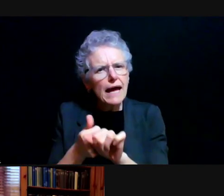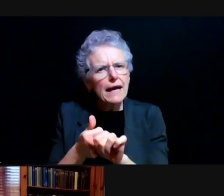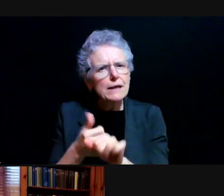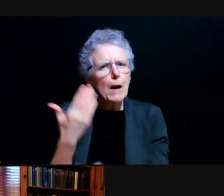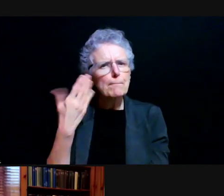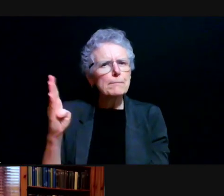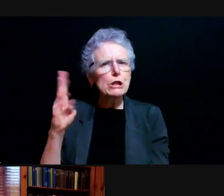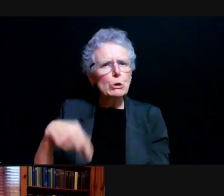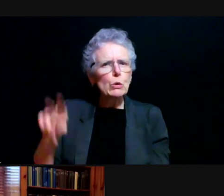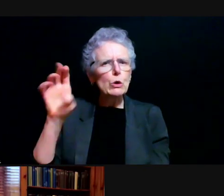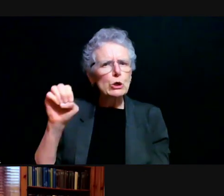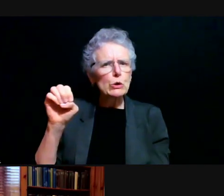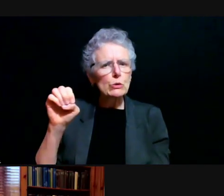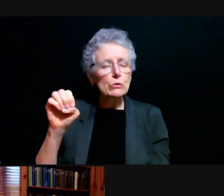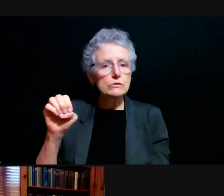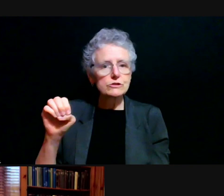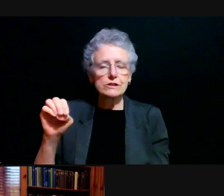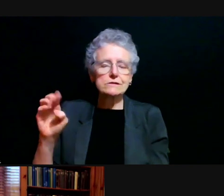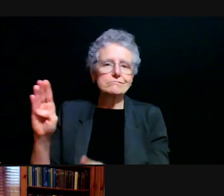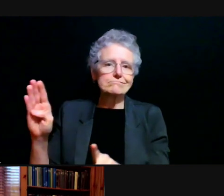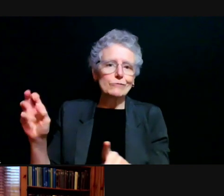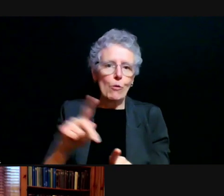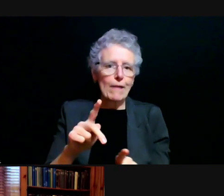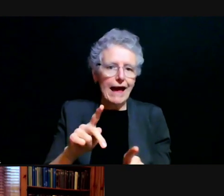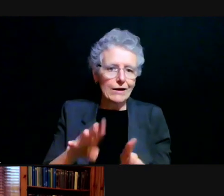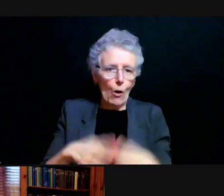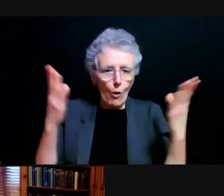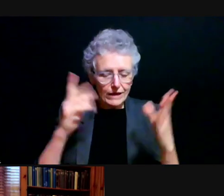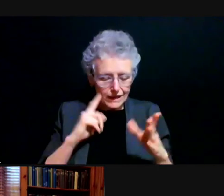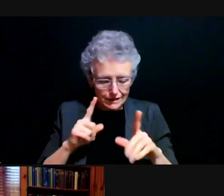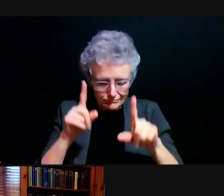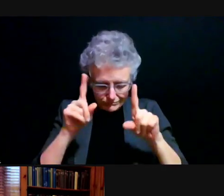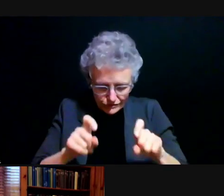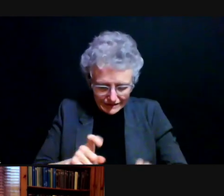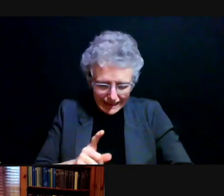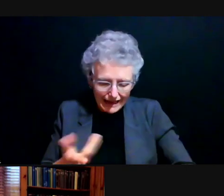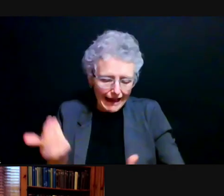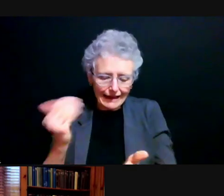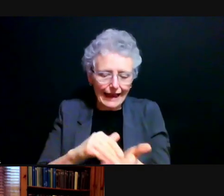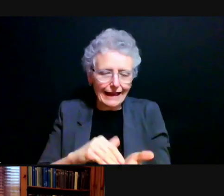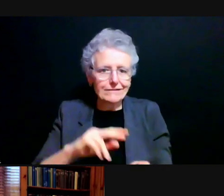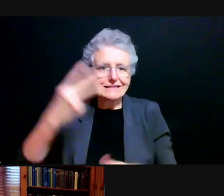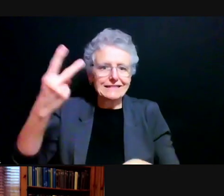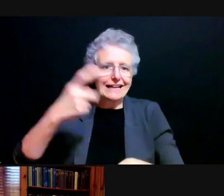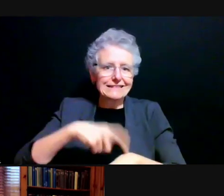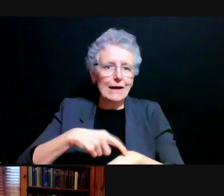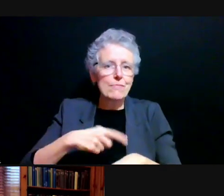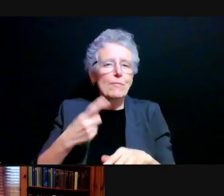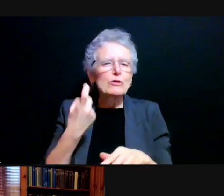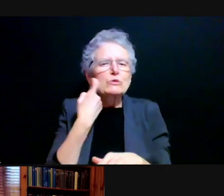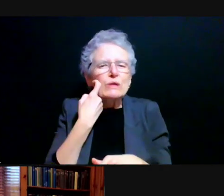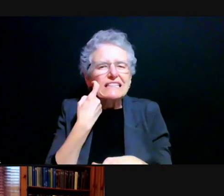and you just go in and retake the questionnaire and your second response or whatever the most recent response will